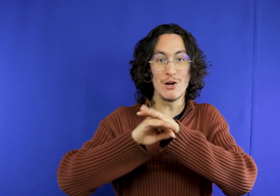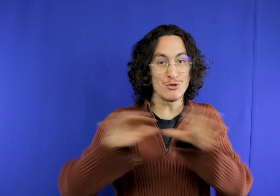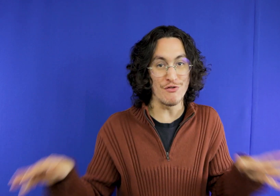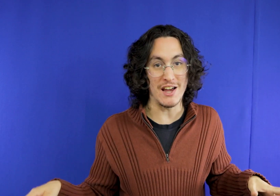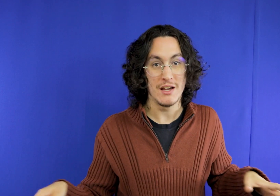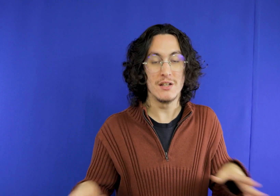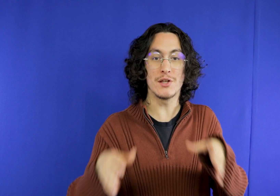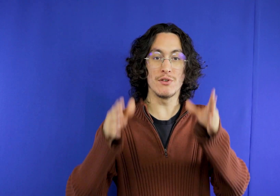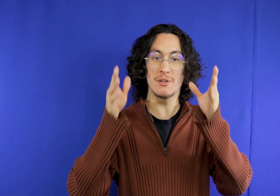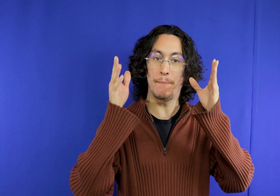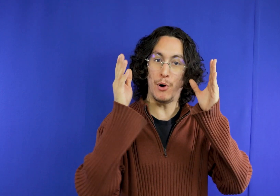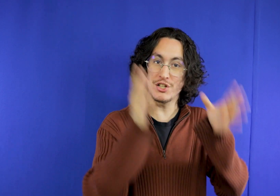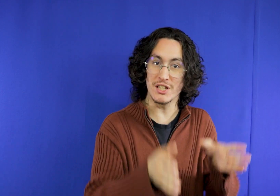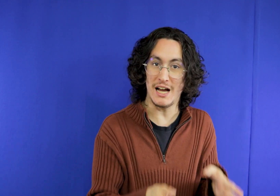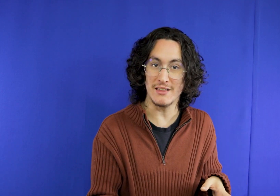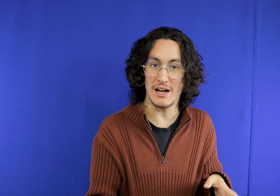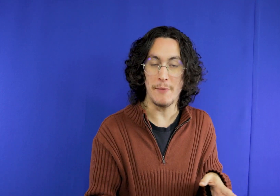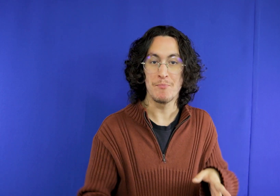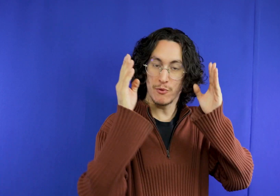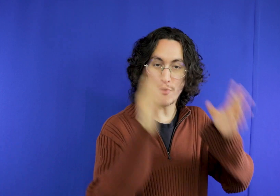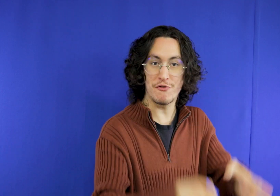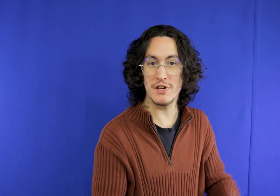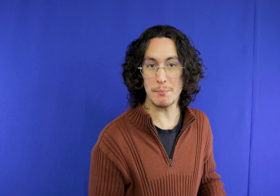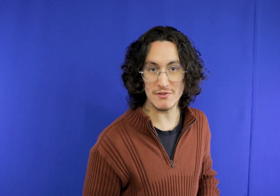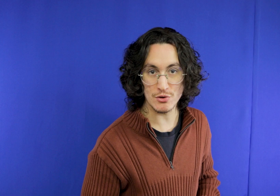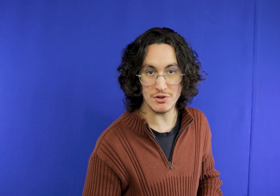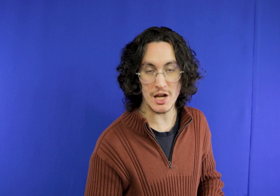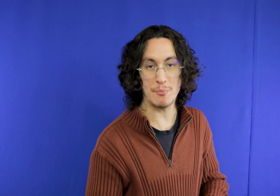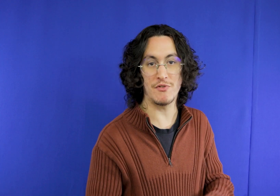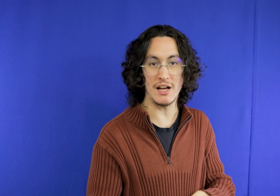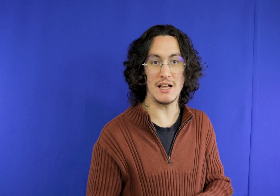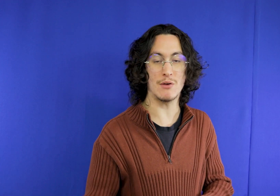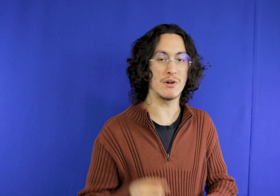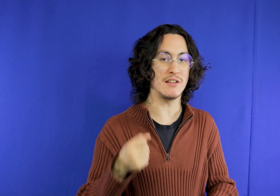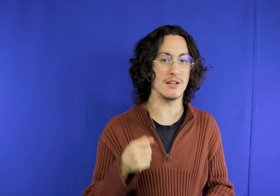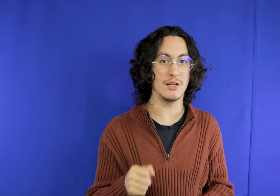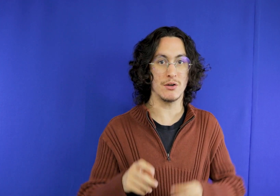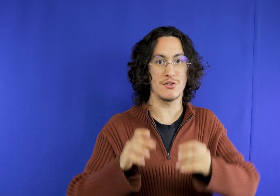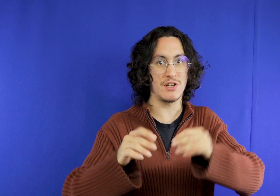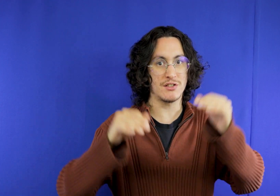will rain and not rain so you can go there ok check the weather forecast empo goes there with a coat